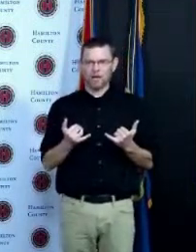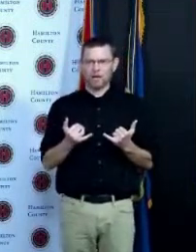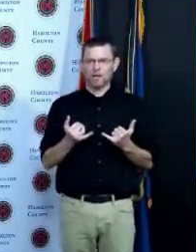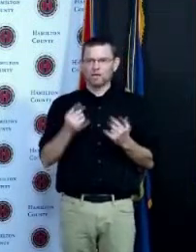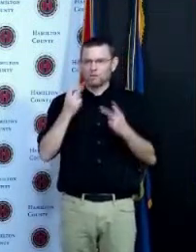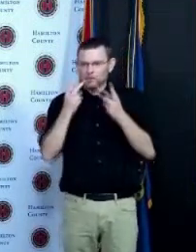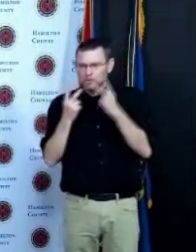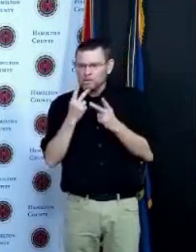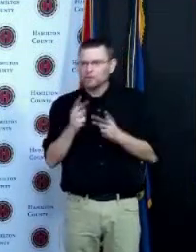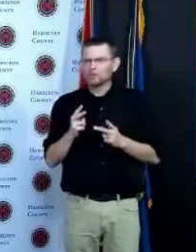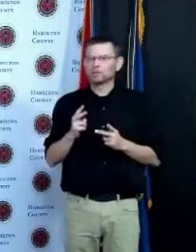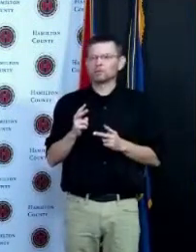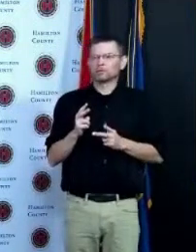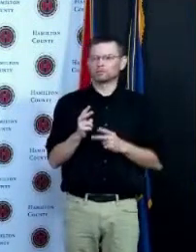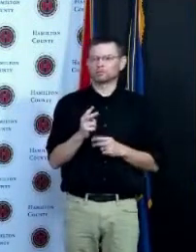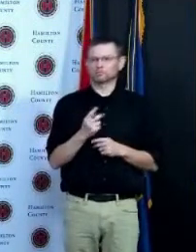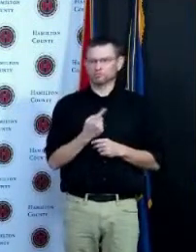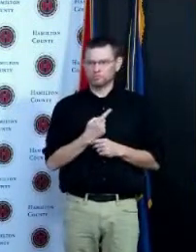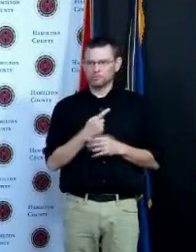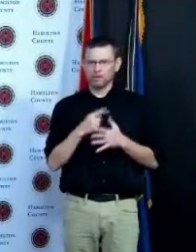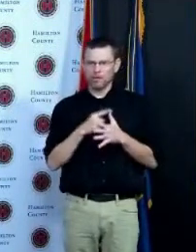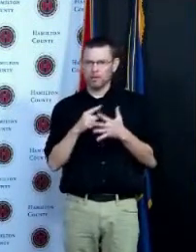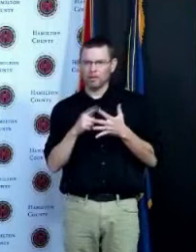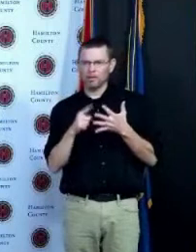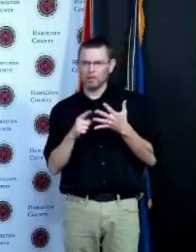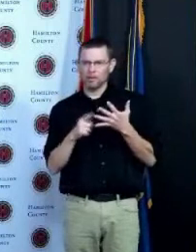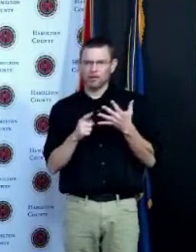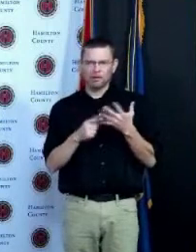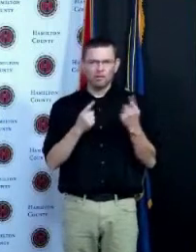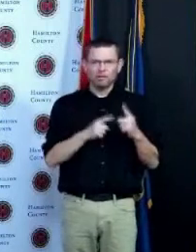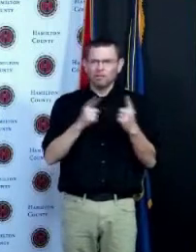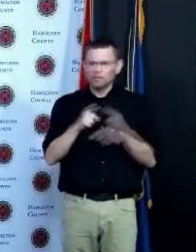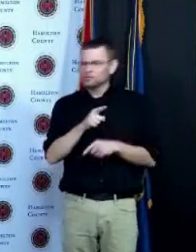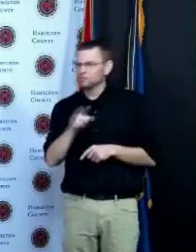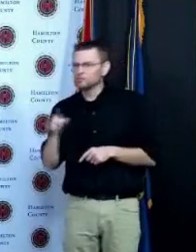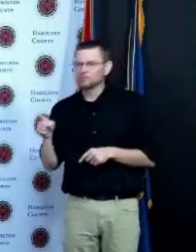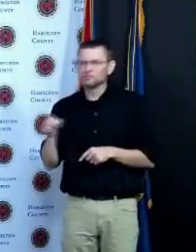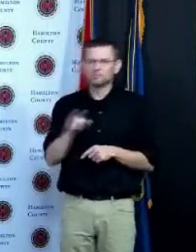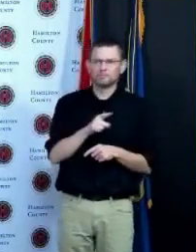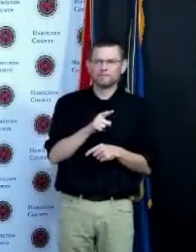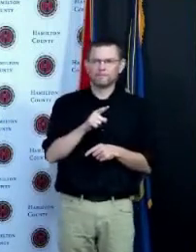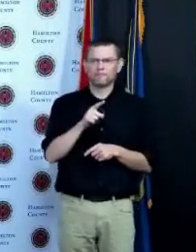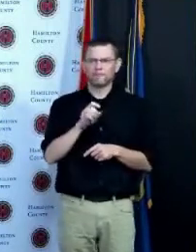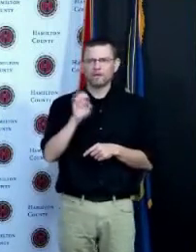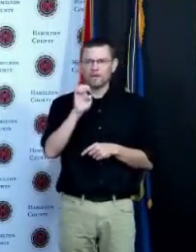1968 went through all the other stuff and I did not believe until the fall when so many of friends